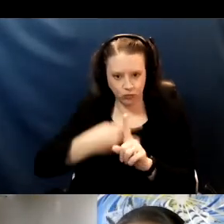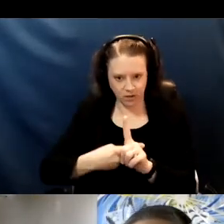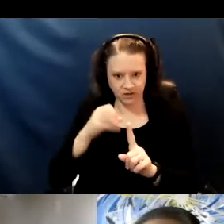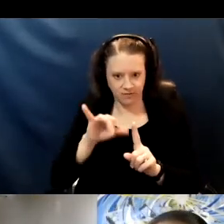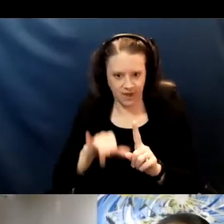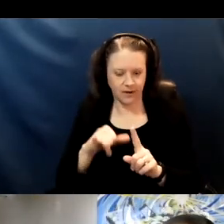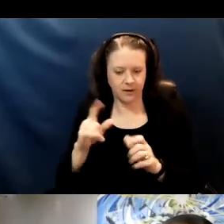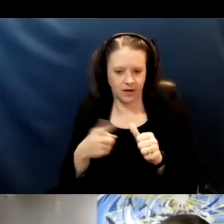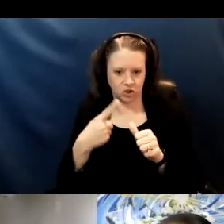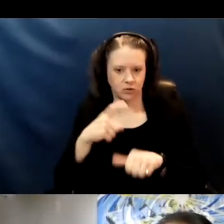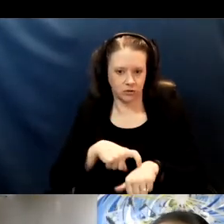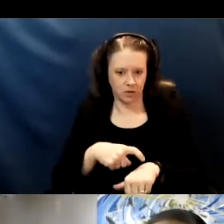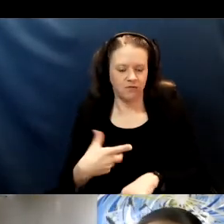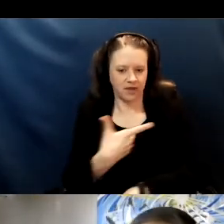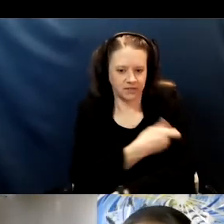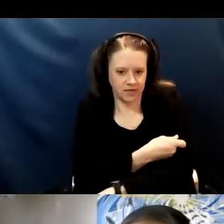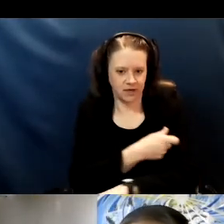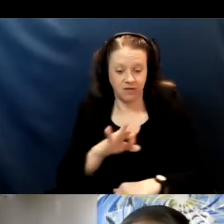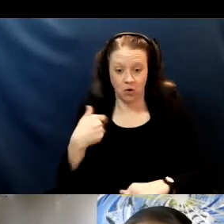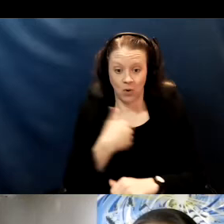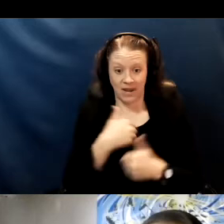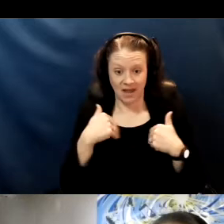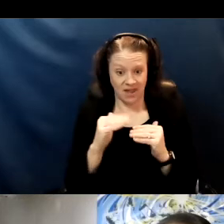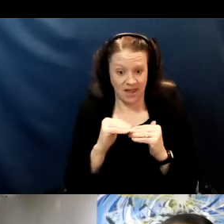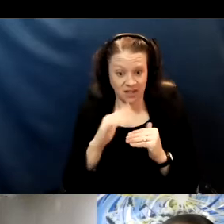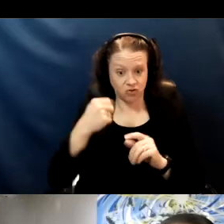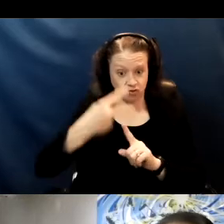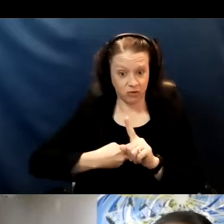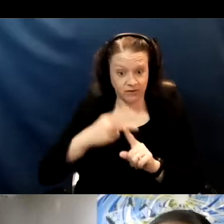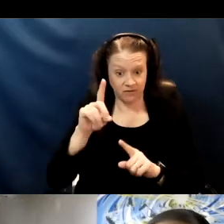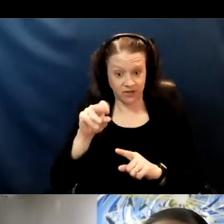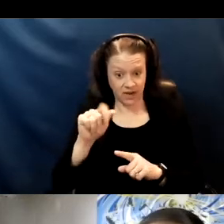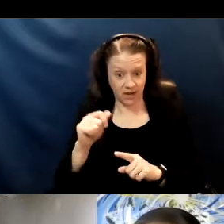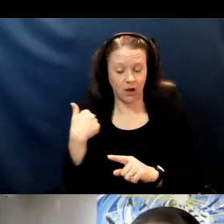So when we have at least two months of data we actually have a really good idea